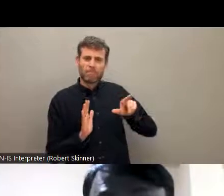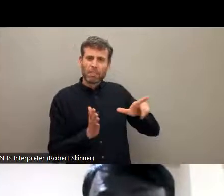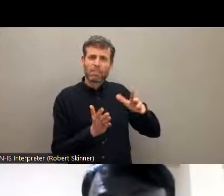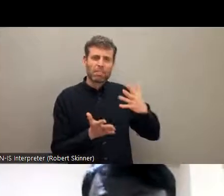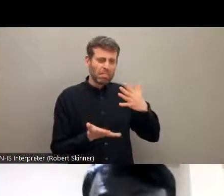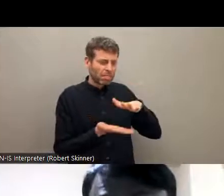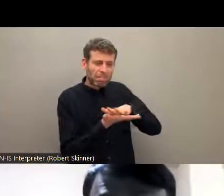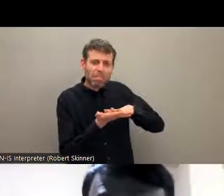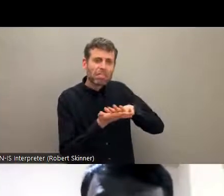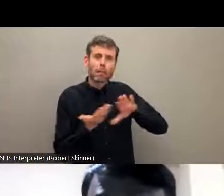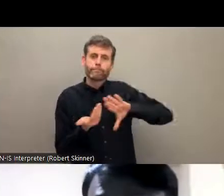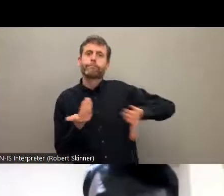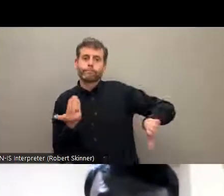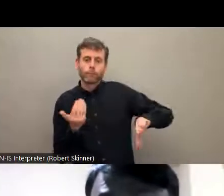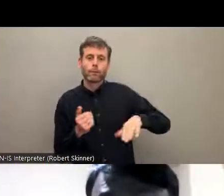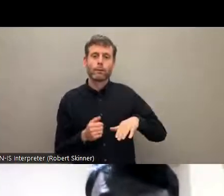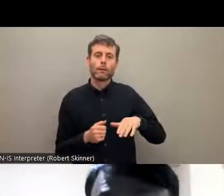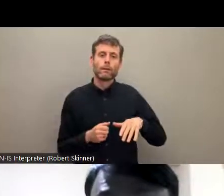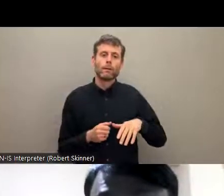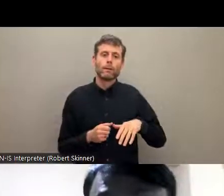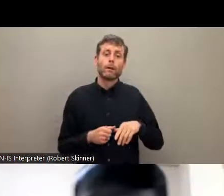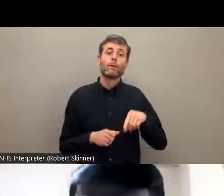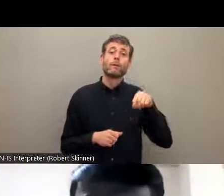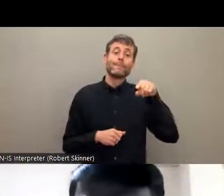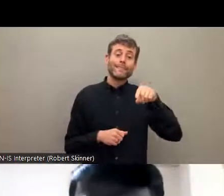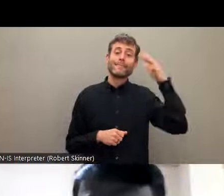India, because the caste based discrimination is